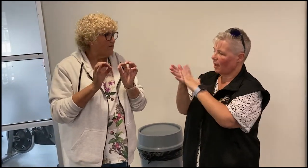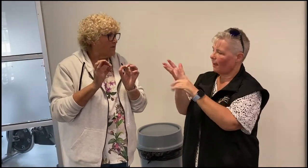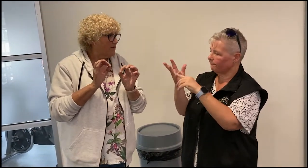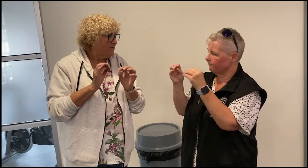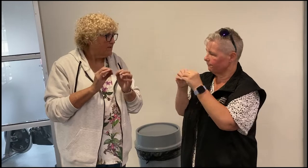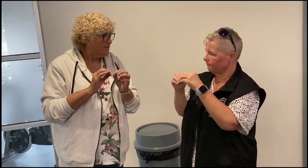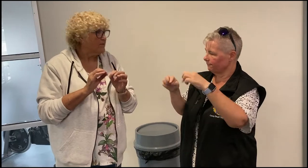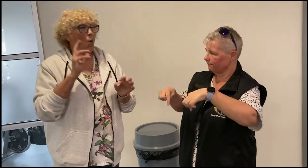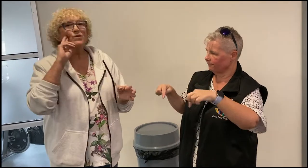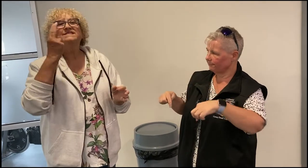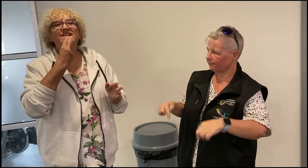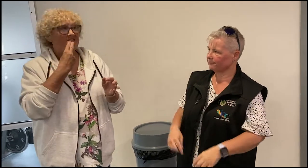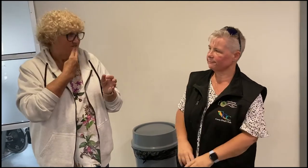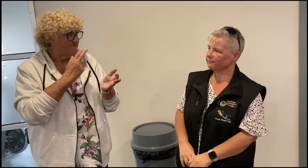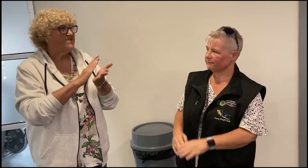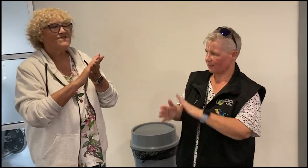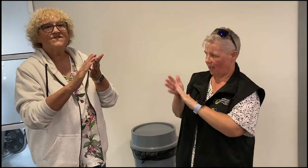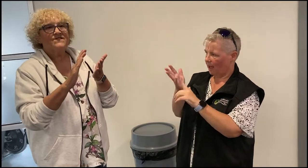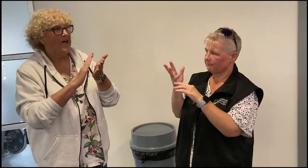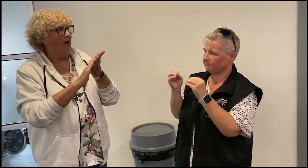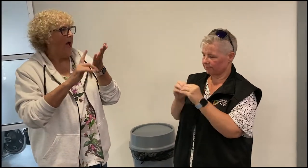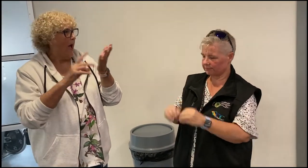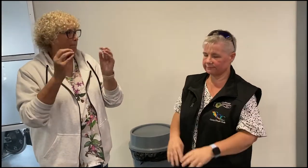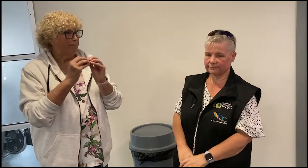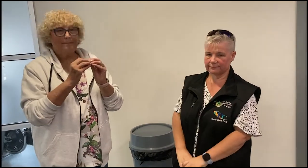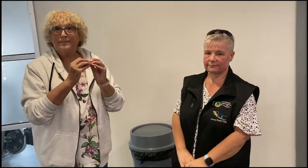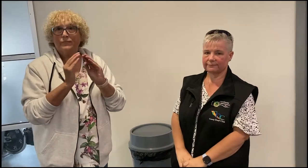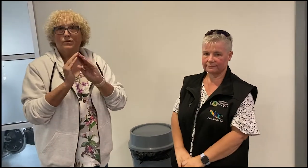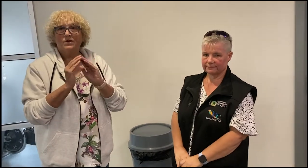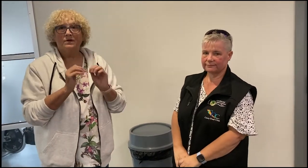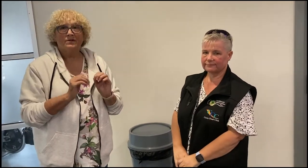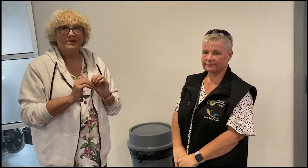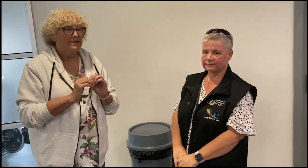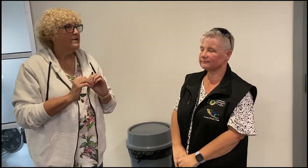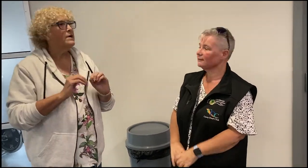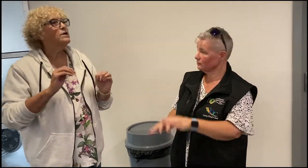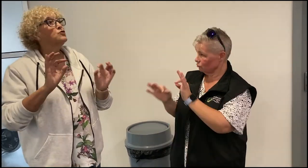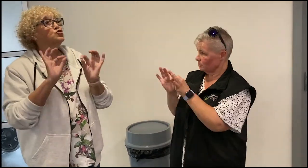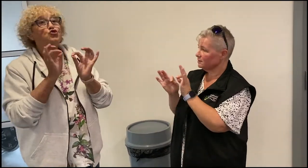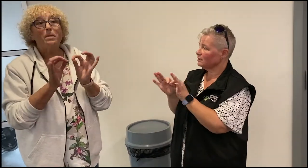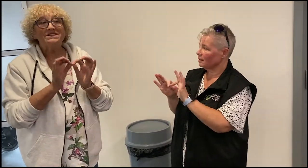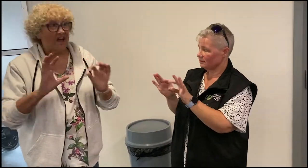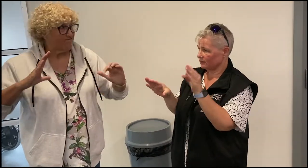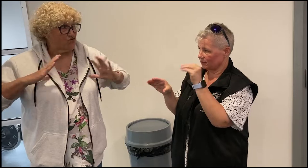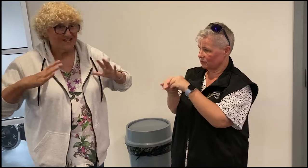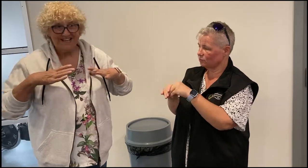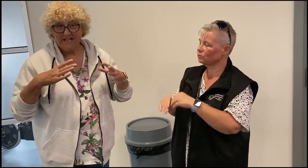in the deaf hub here. Interpreters are free.